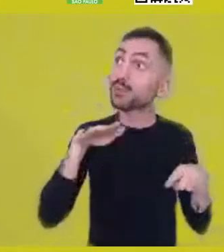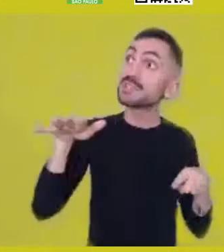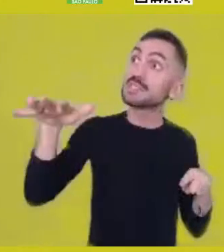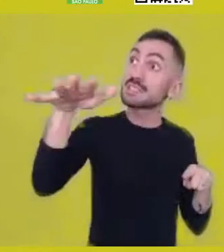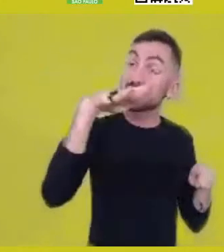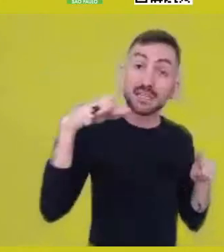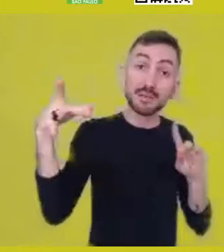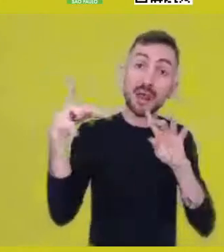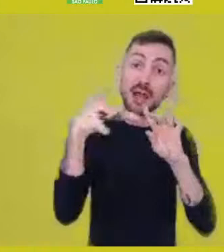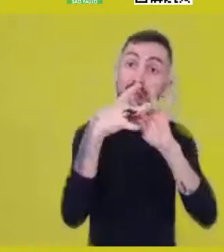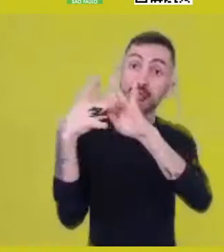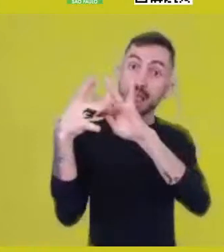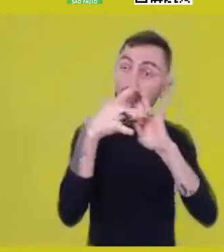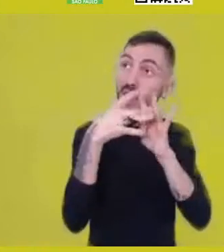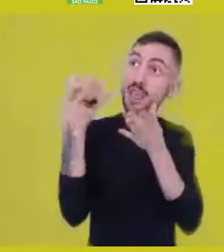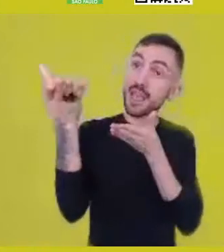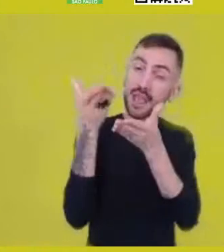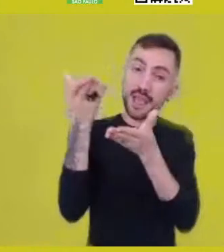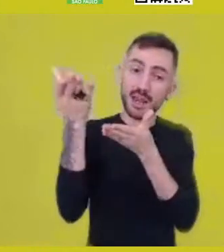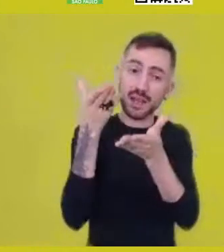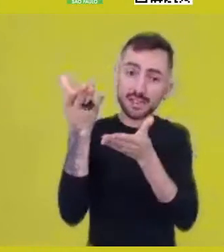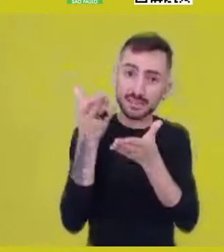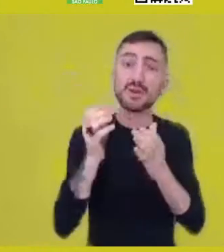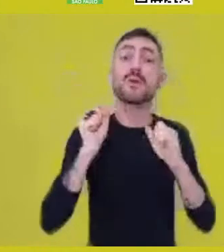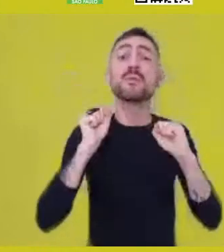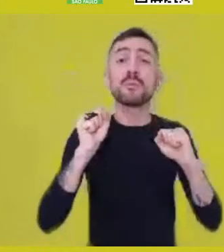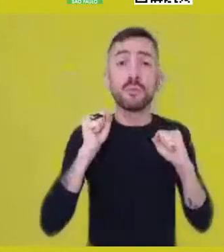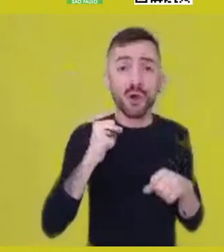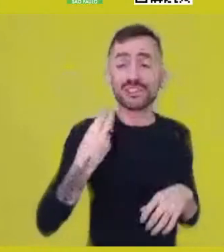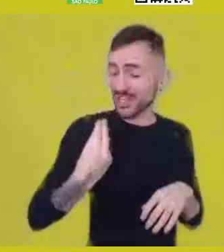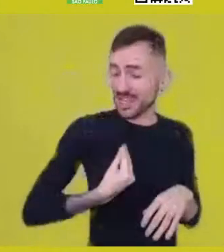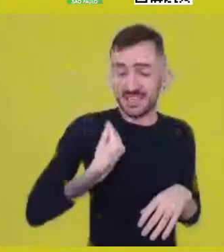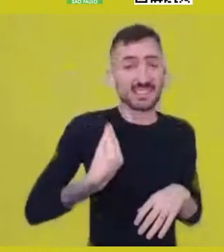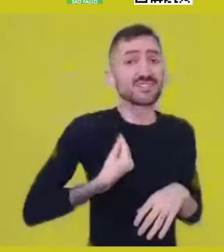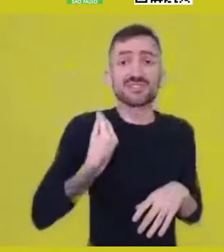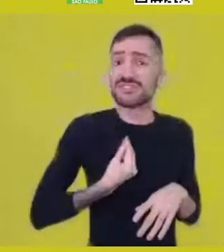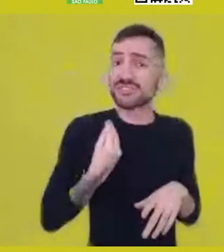there are many possible ways of being.